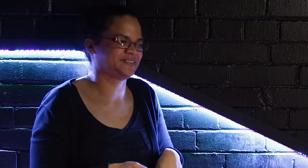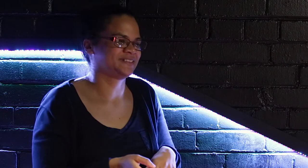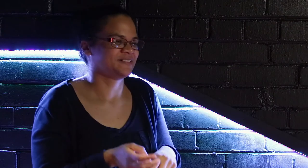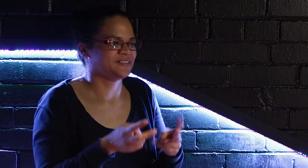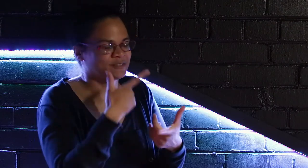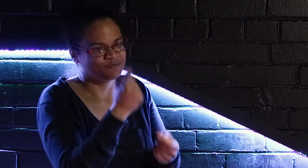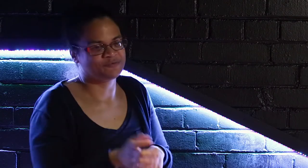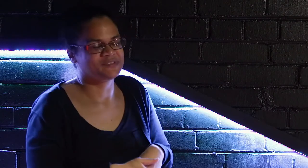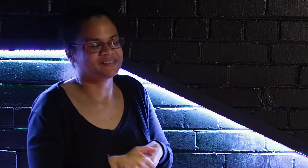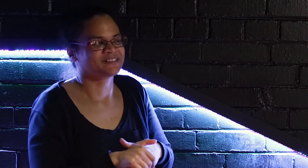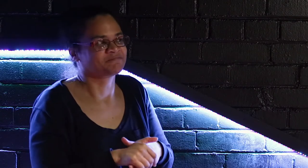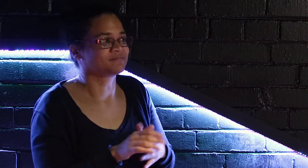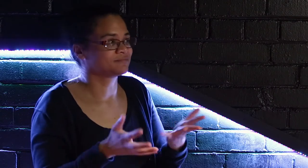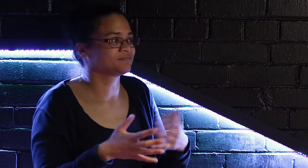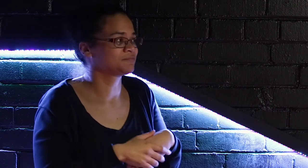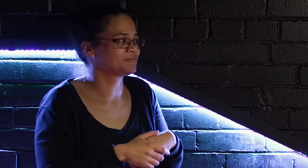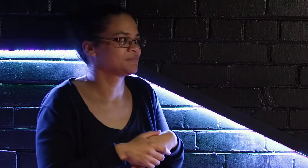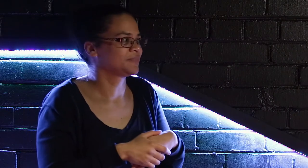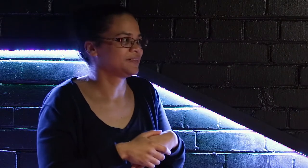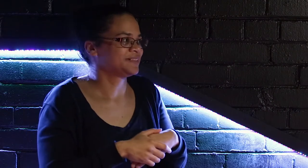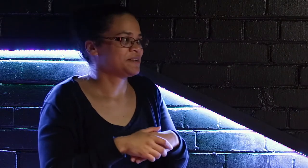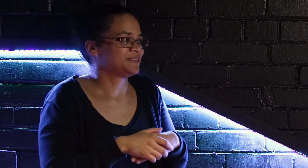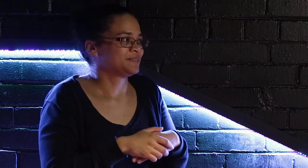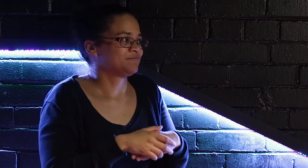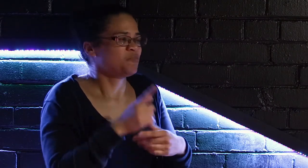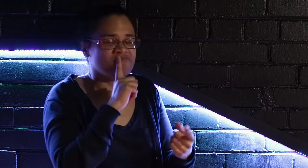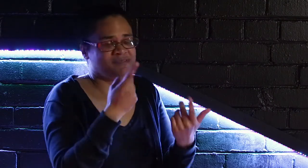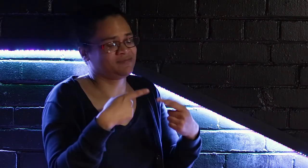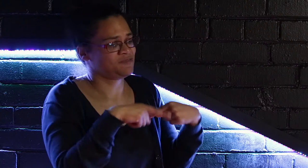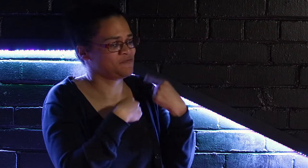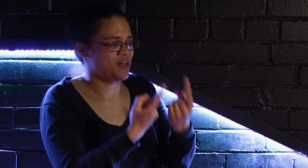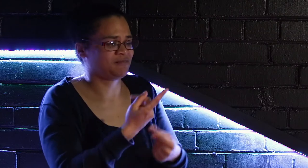It's really interesting working with English, working with text based communication, all of those things.